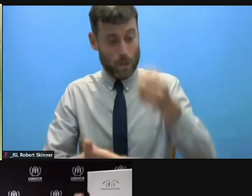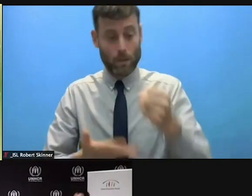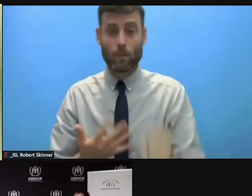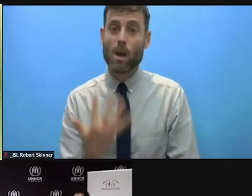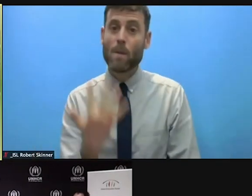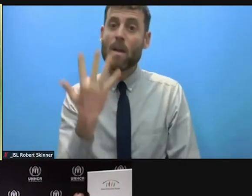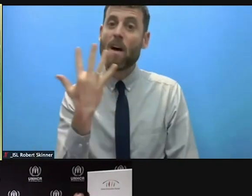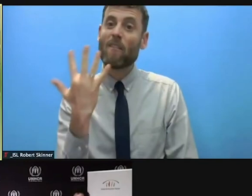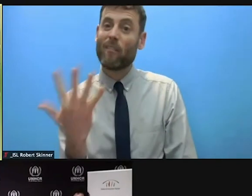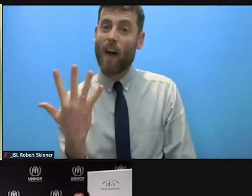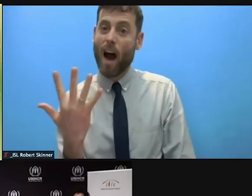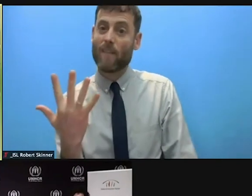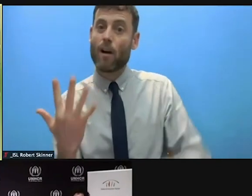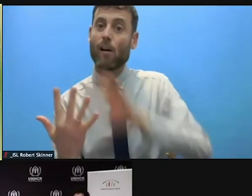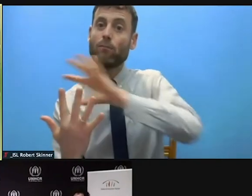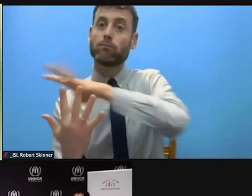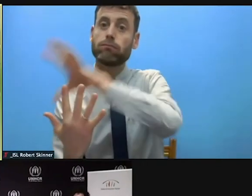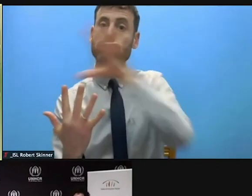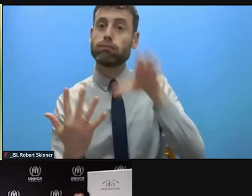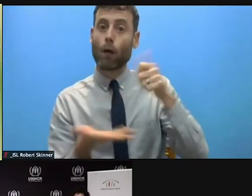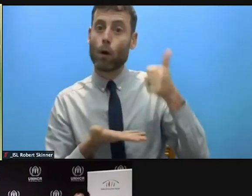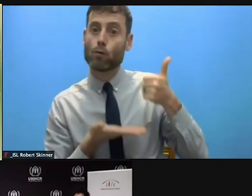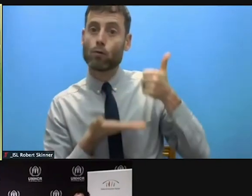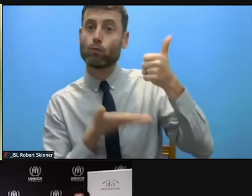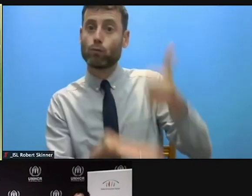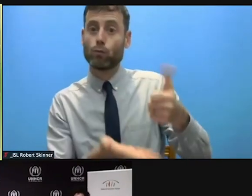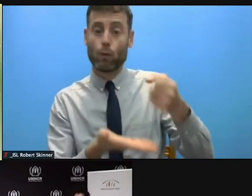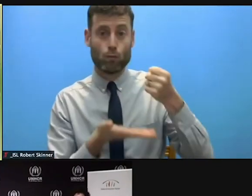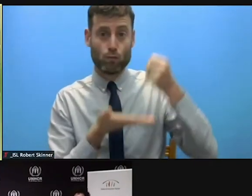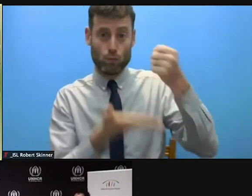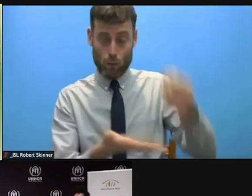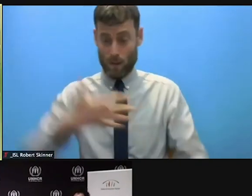you have a message for those donors who aren't in that top 5 but are nonetheless quite wealthy.